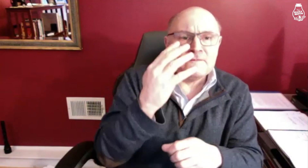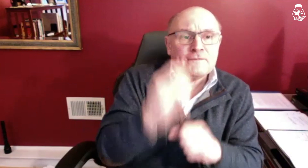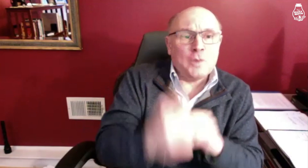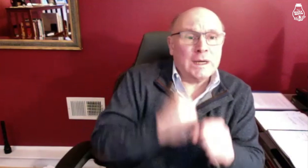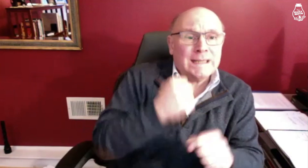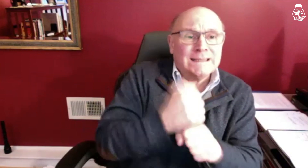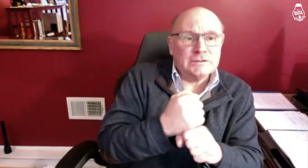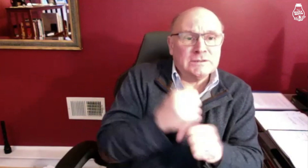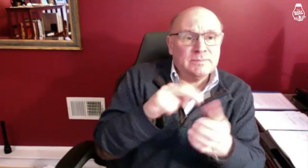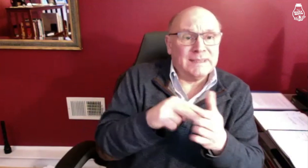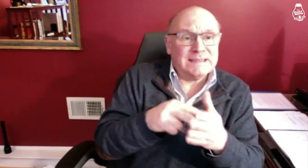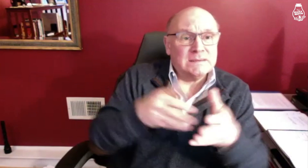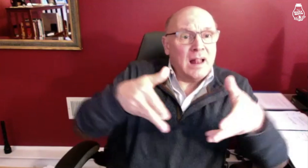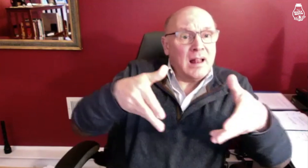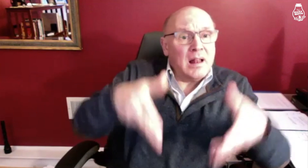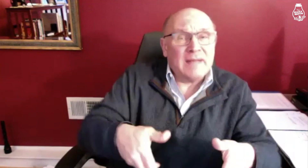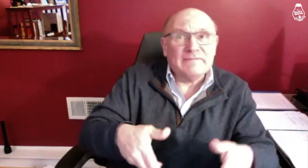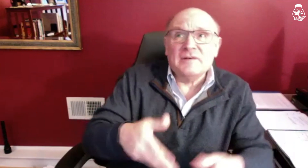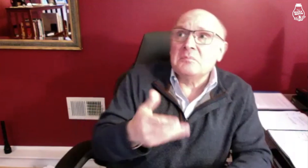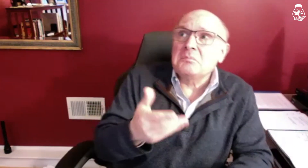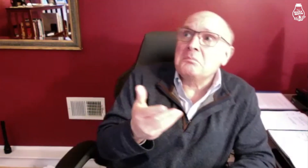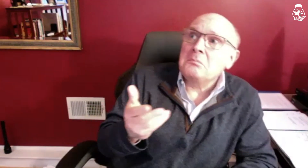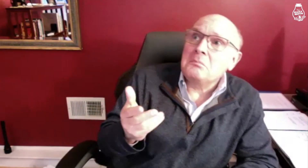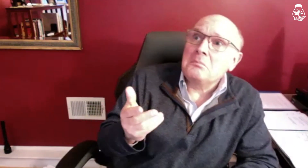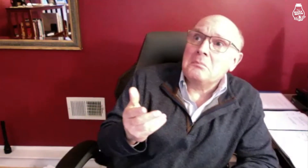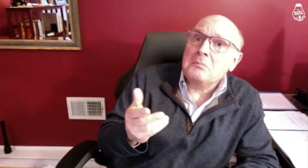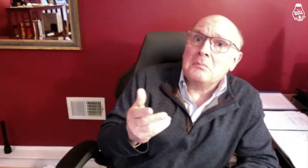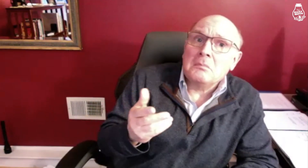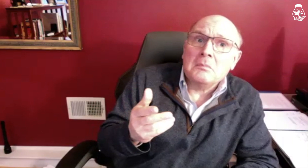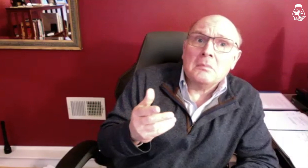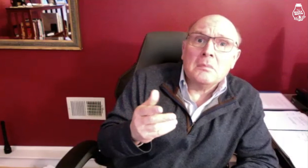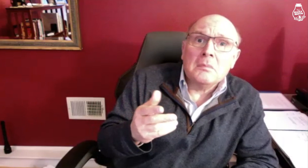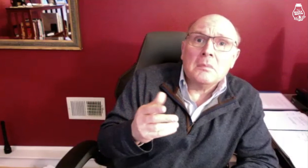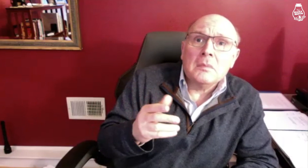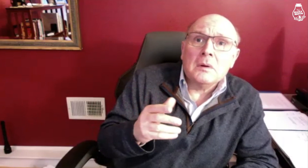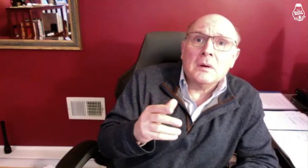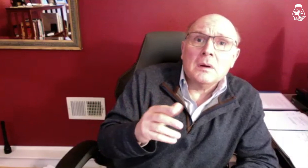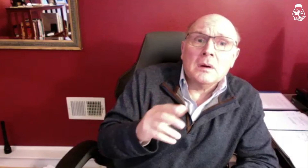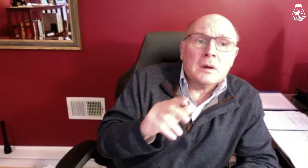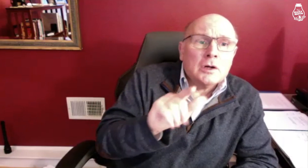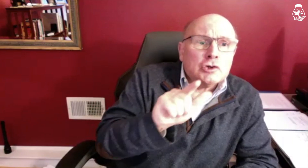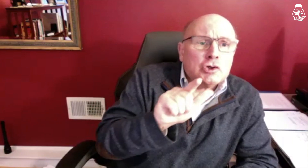If it's four years, it means the remaining time would be